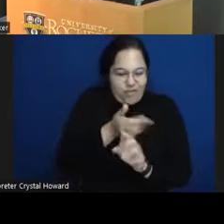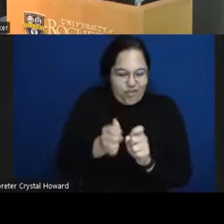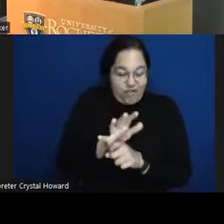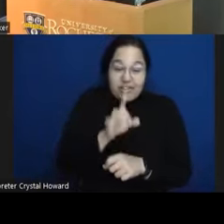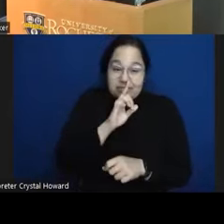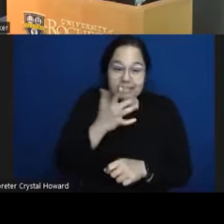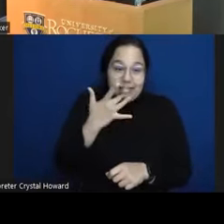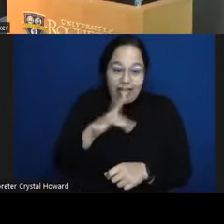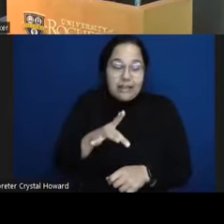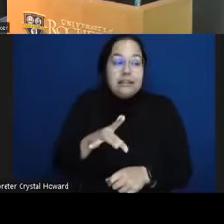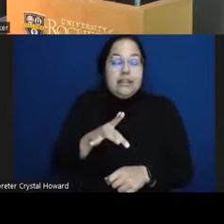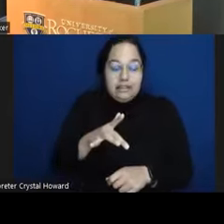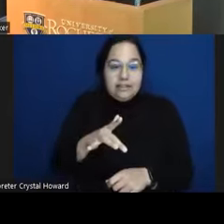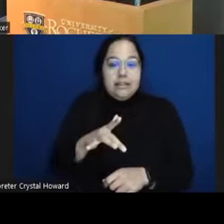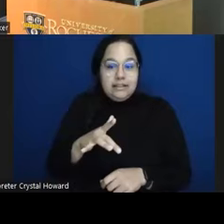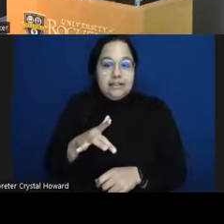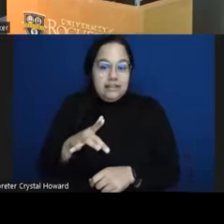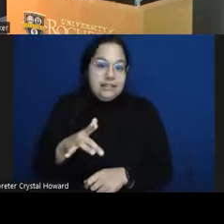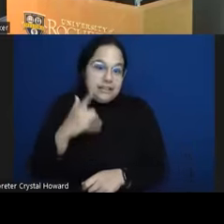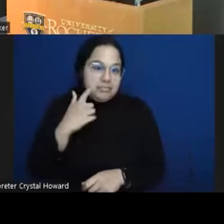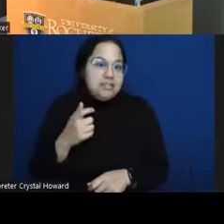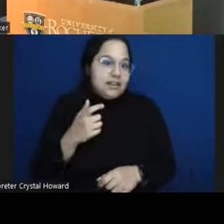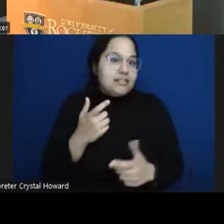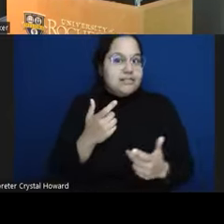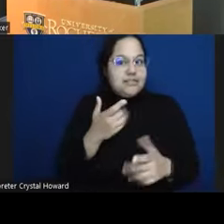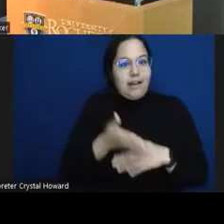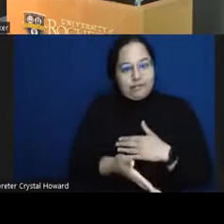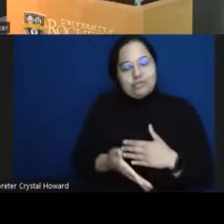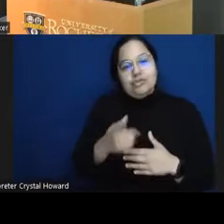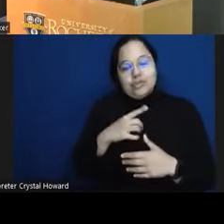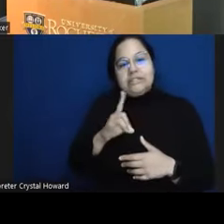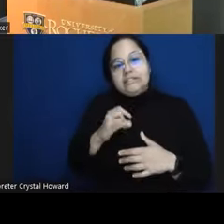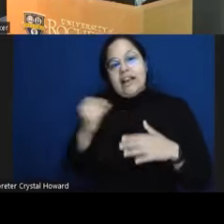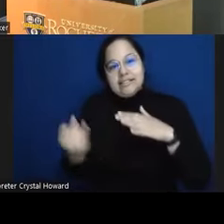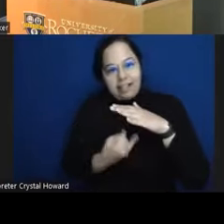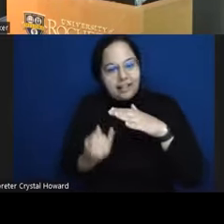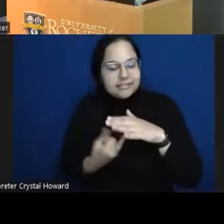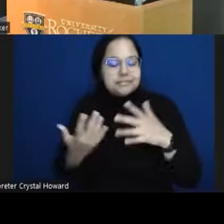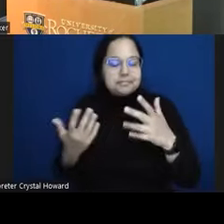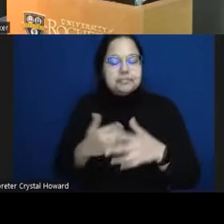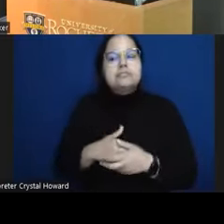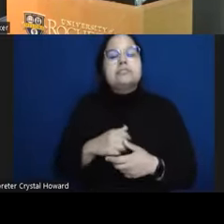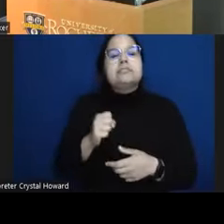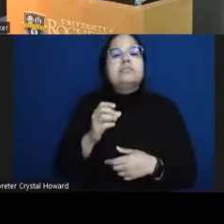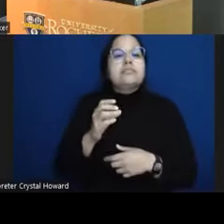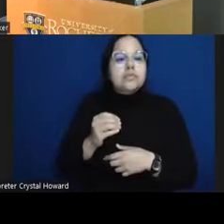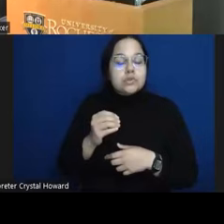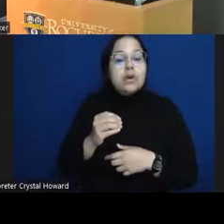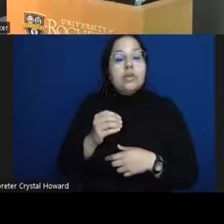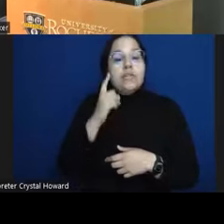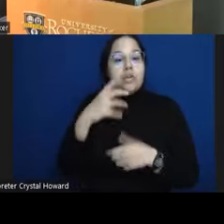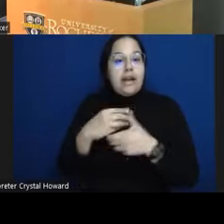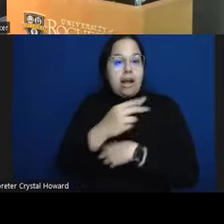of us kind of isolated during that time um we uh gave um Hispanic Latino out patients um who speak